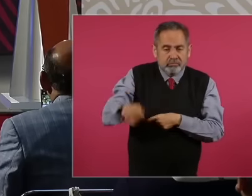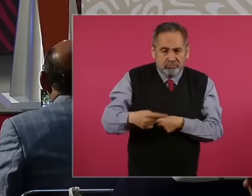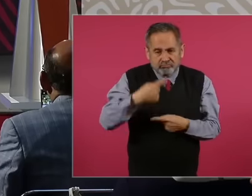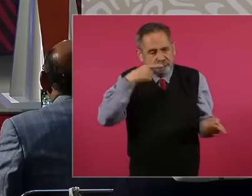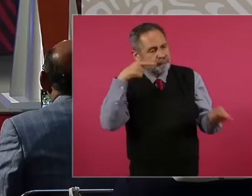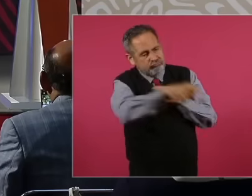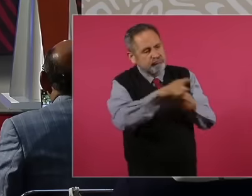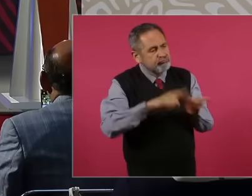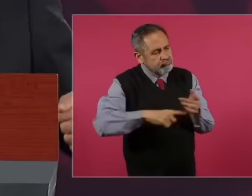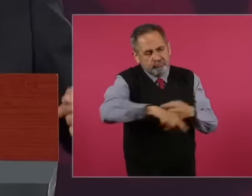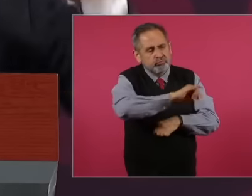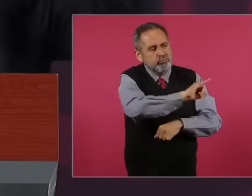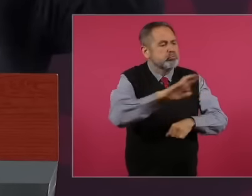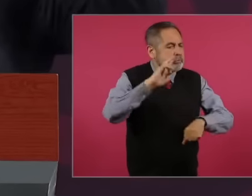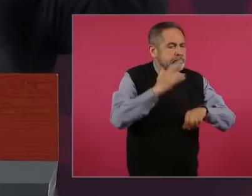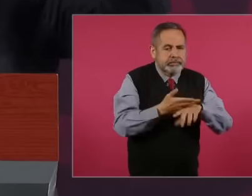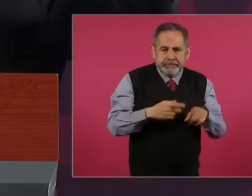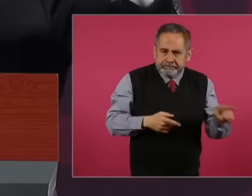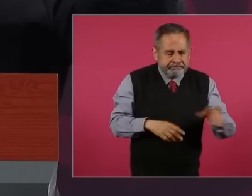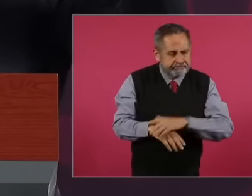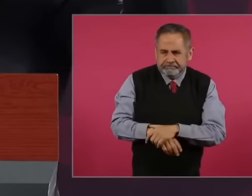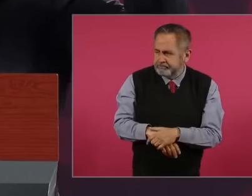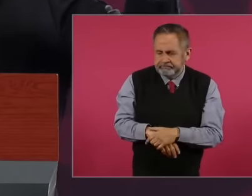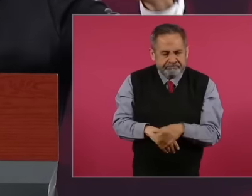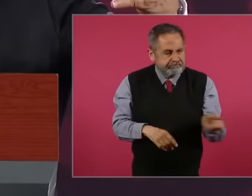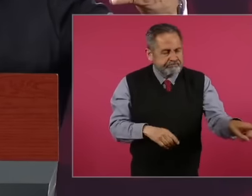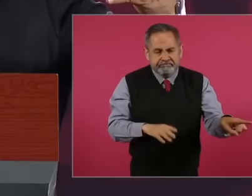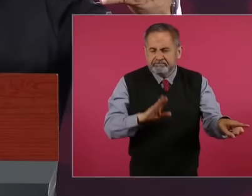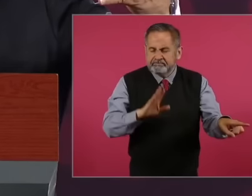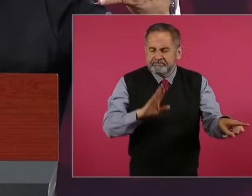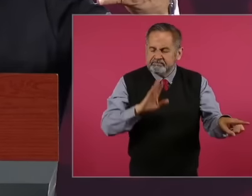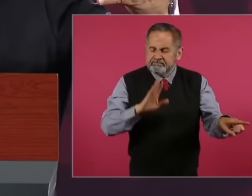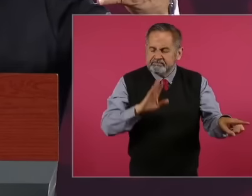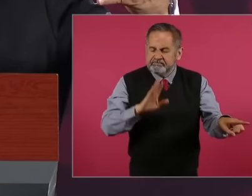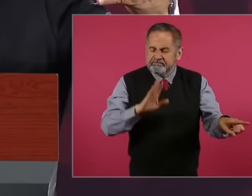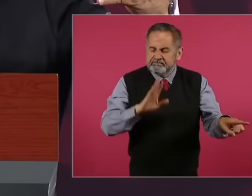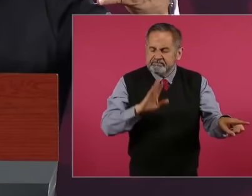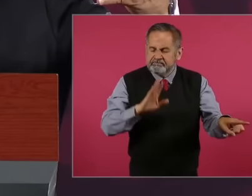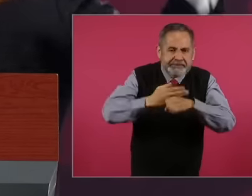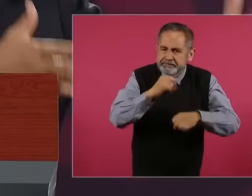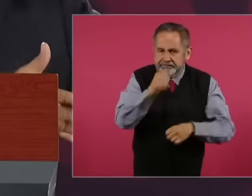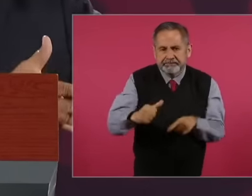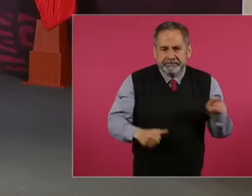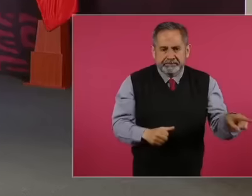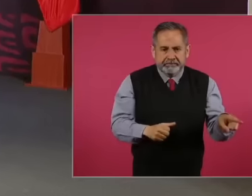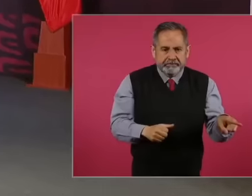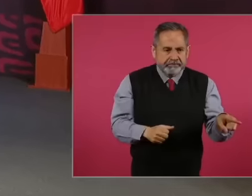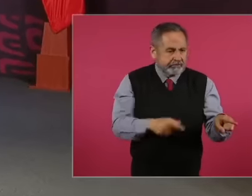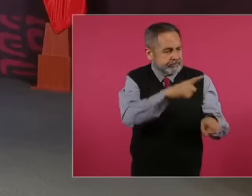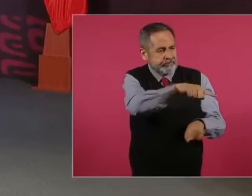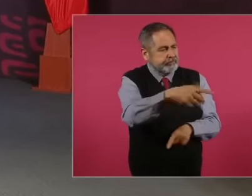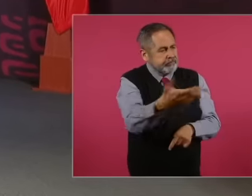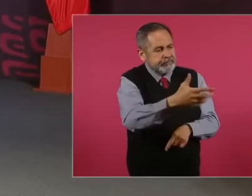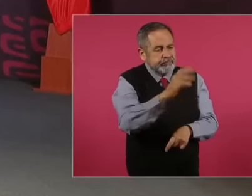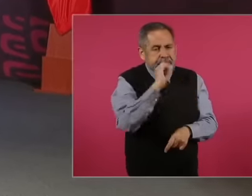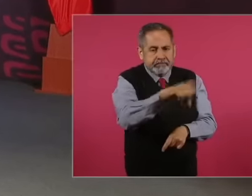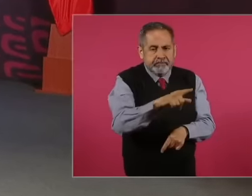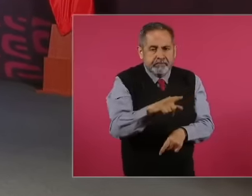Here I said, what they did yesterday seems very irresponsible and I was referring to